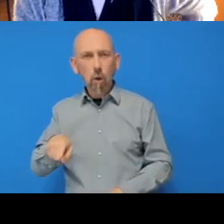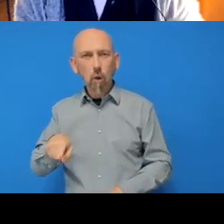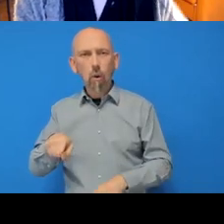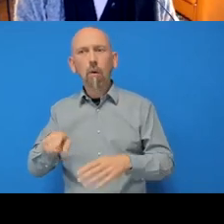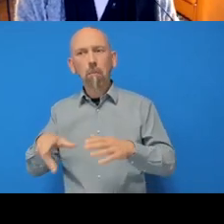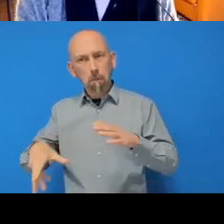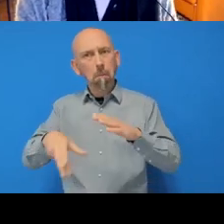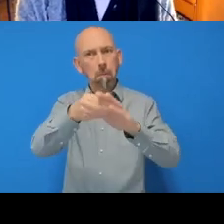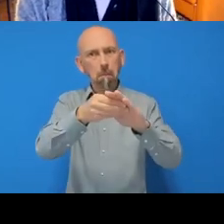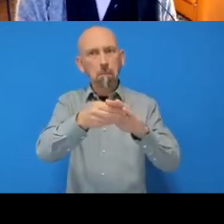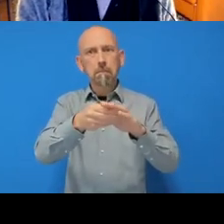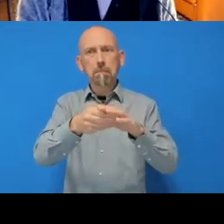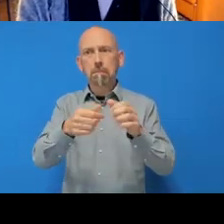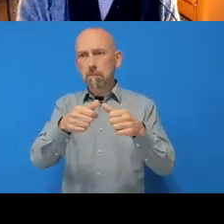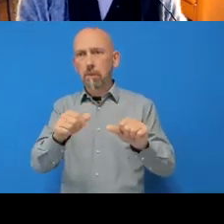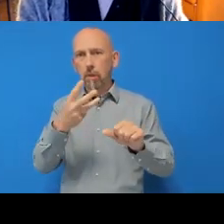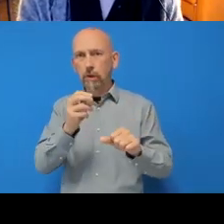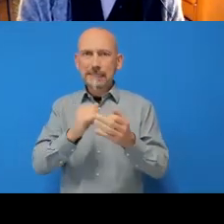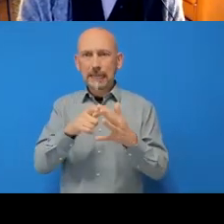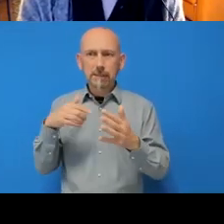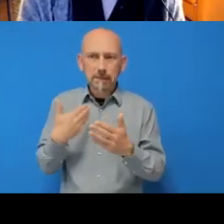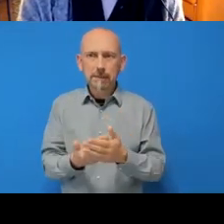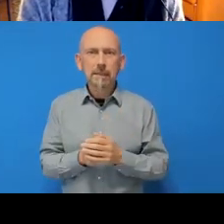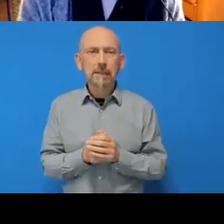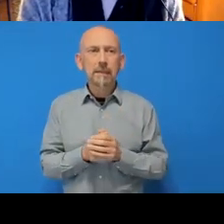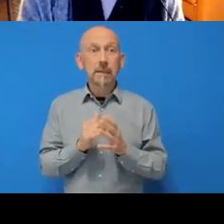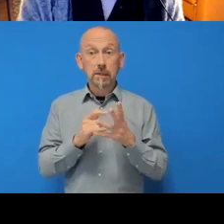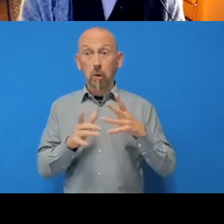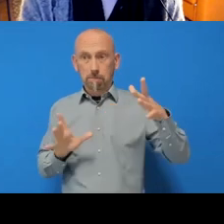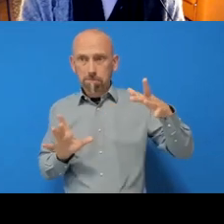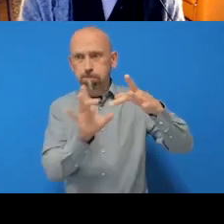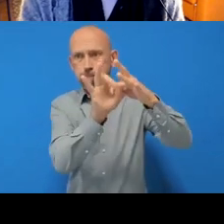So these things are now linked. Now if I want to carry on working in R,